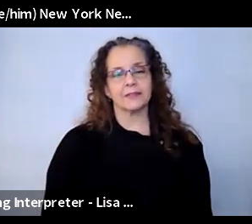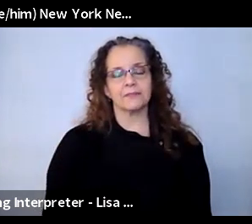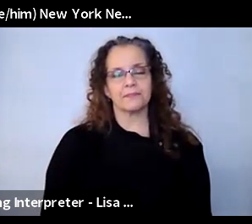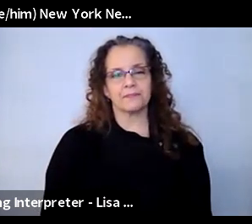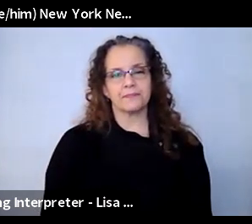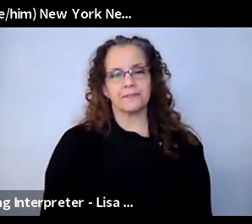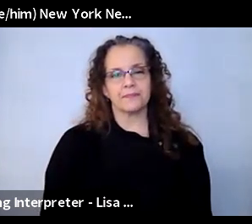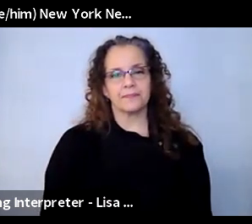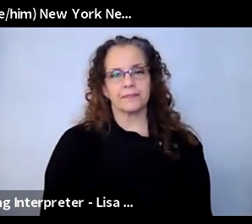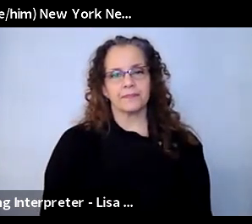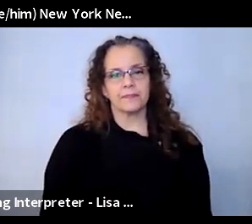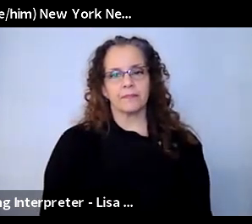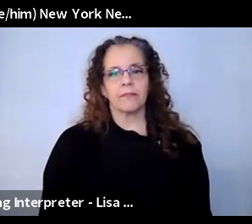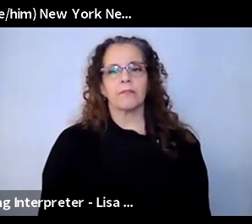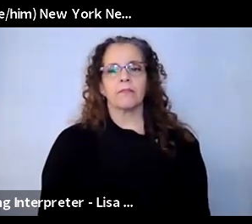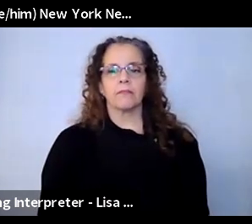Alex Santiago-Jirau: Well, I'm going to express pride in a